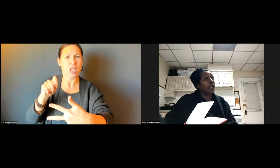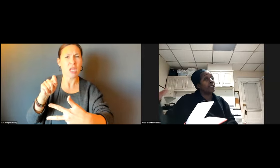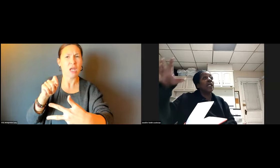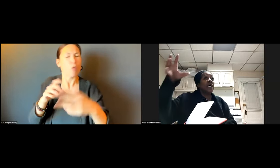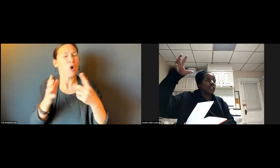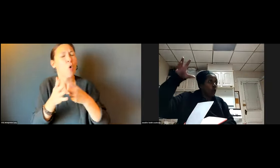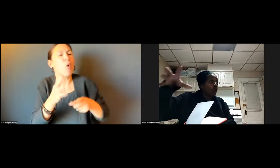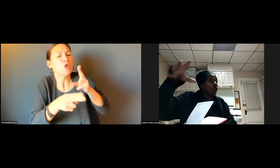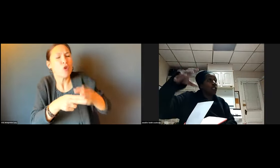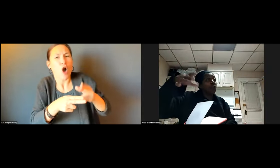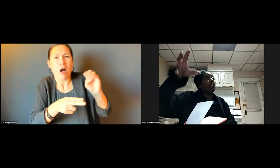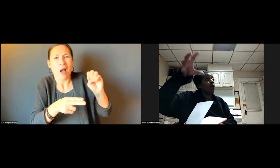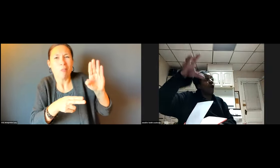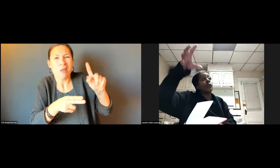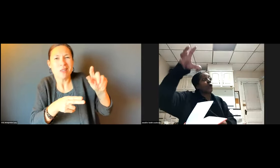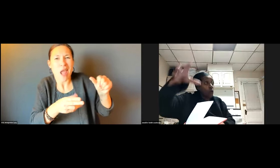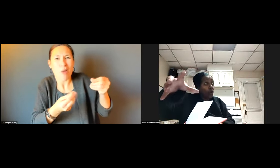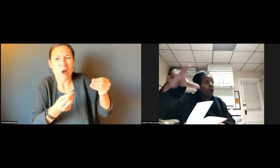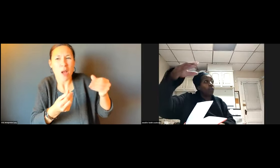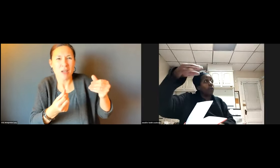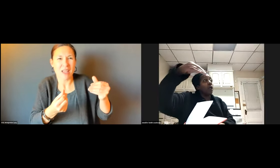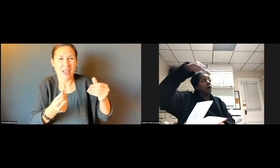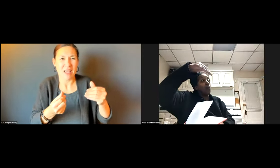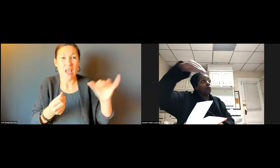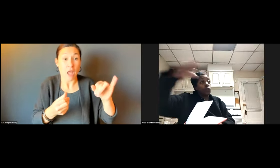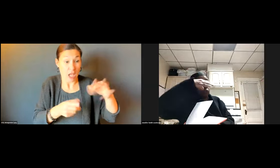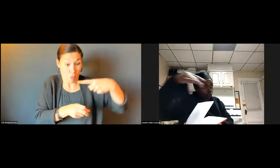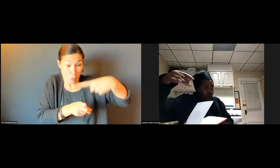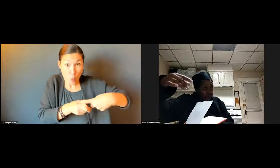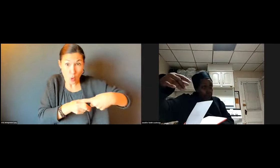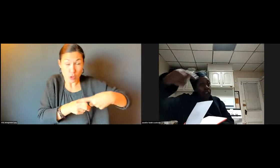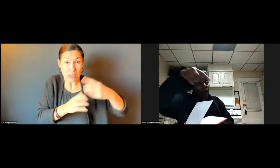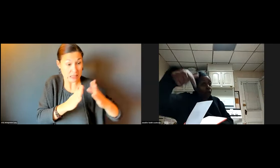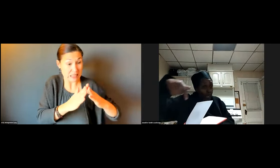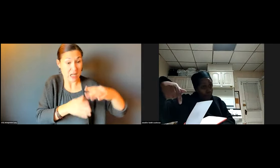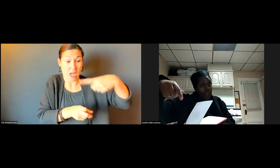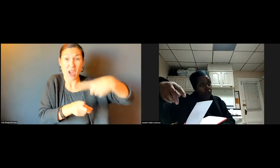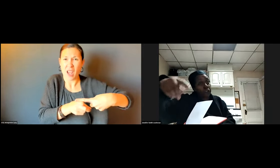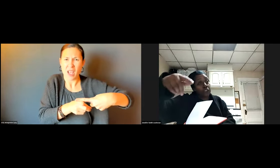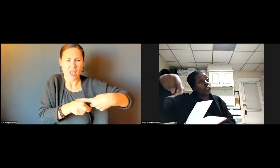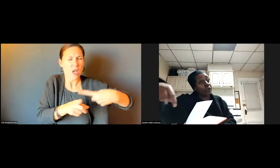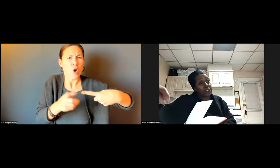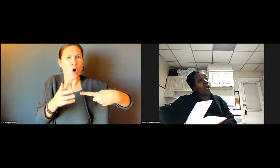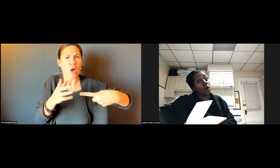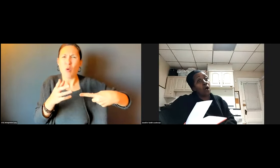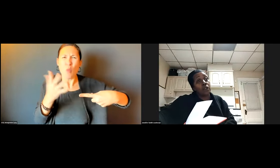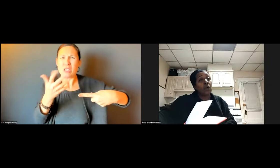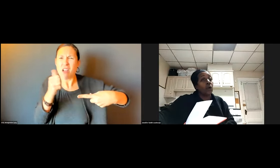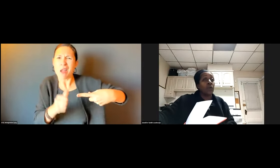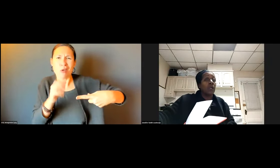FROM THE BUS STOP TO THE CURB OR RAMP IS THAT CONSIDERED MBTA PROPERTY?